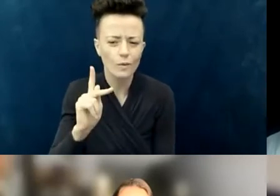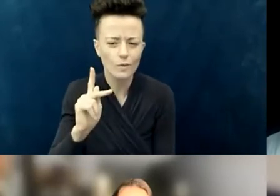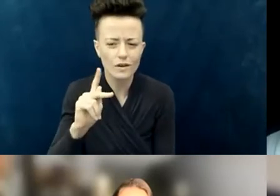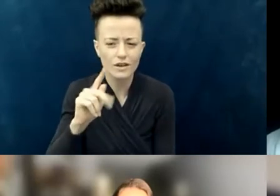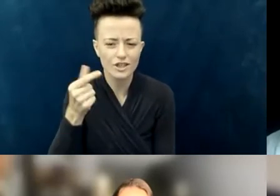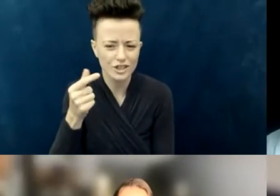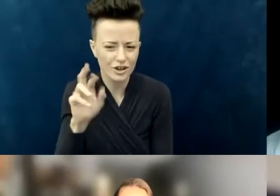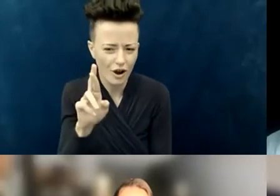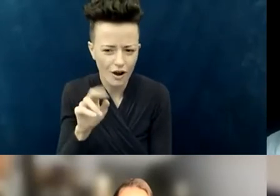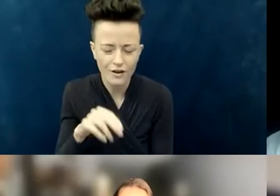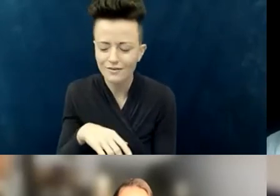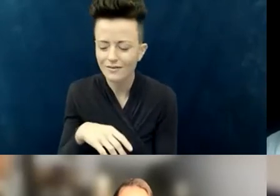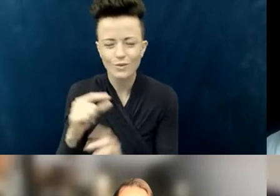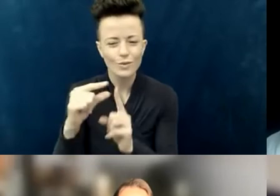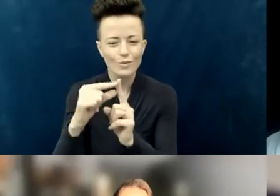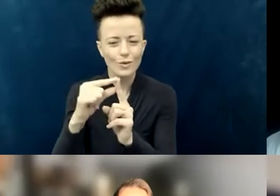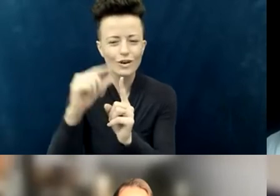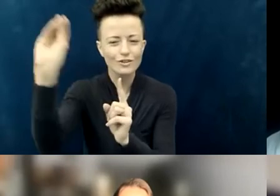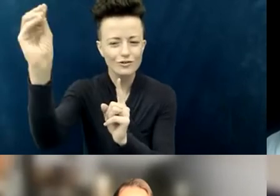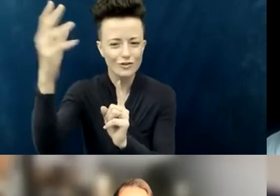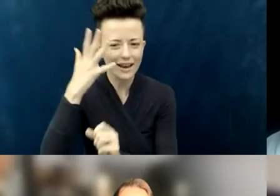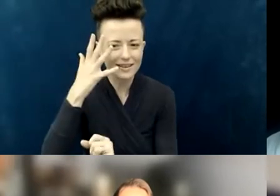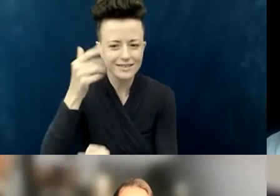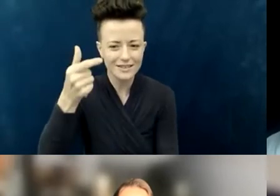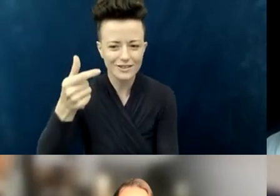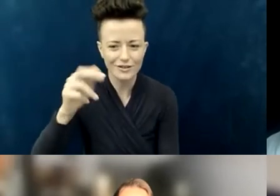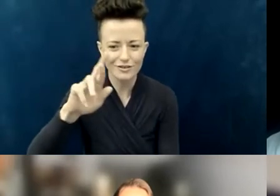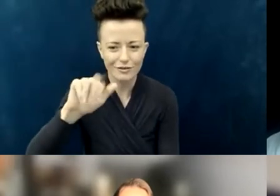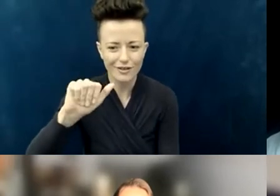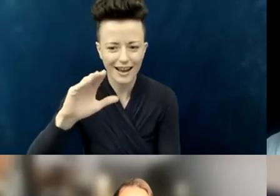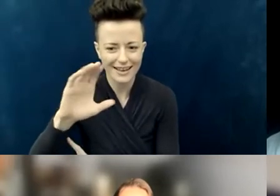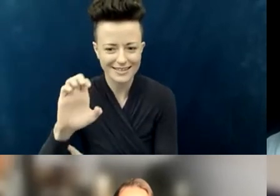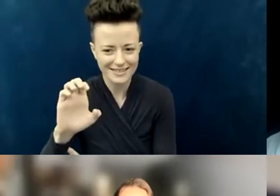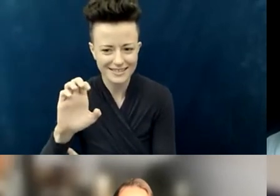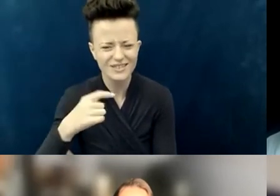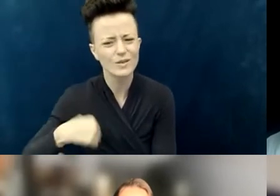and that together, we want to be gracious